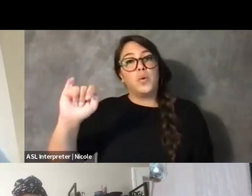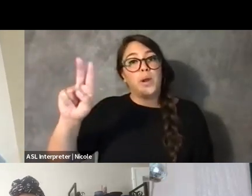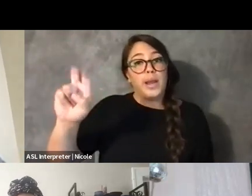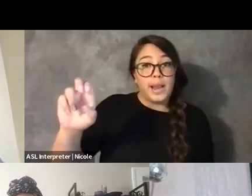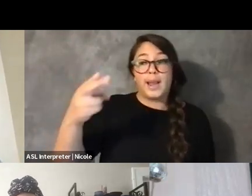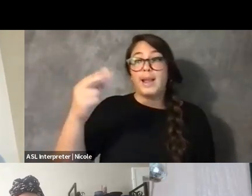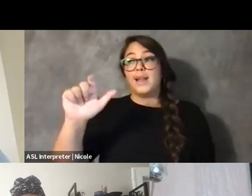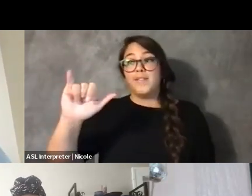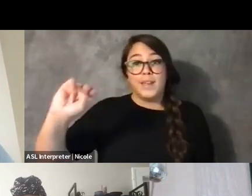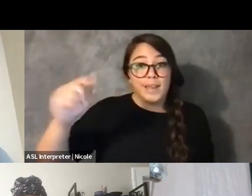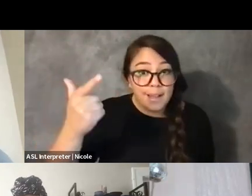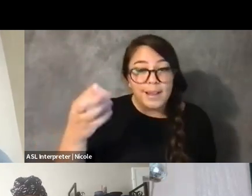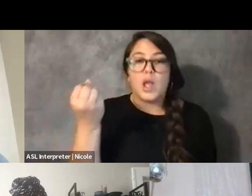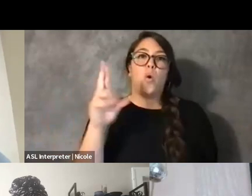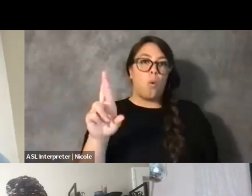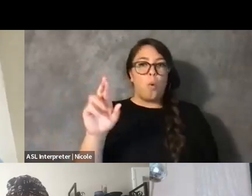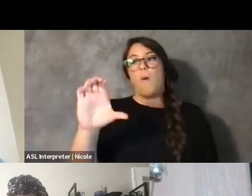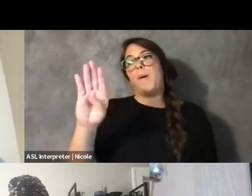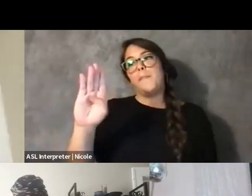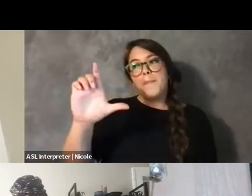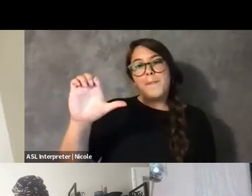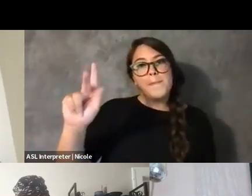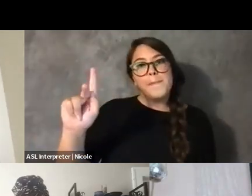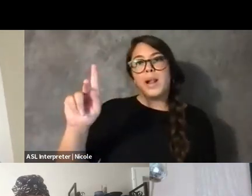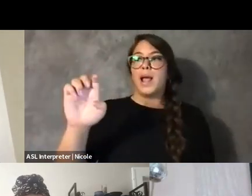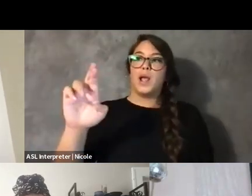The album is going to drop sometime in 2024.